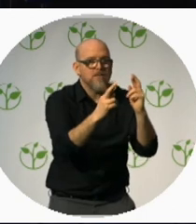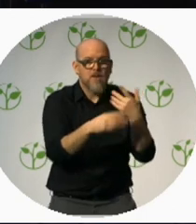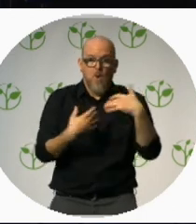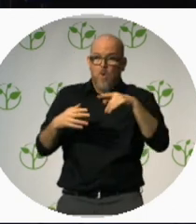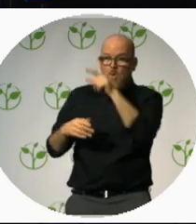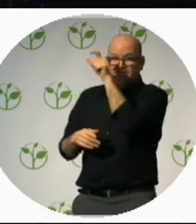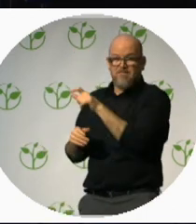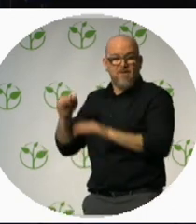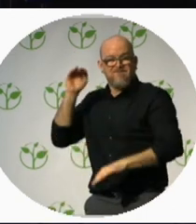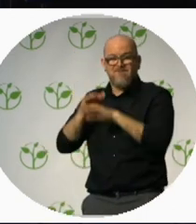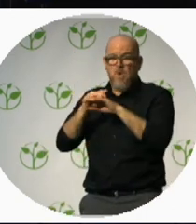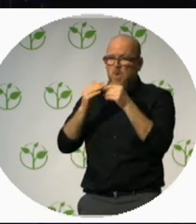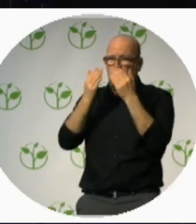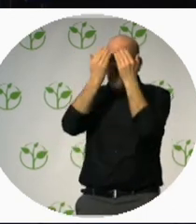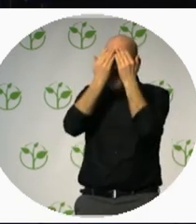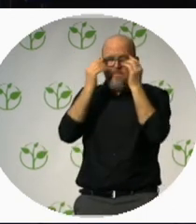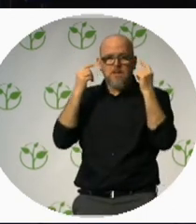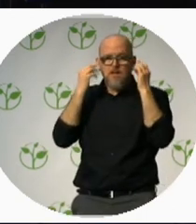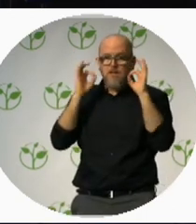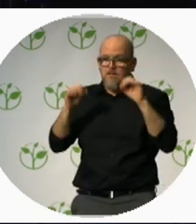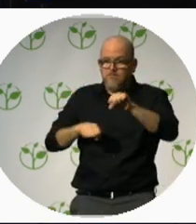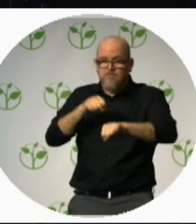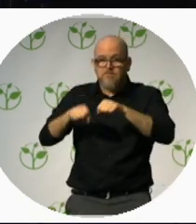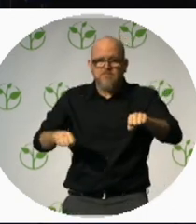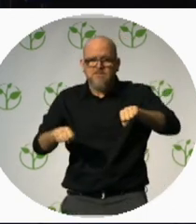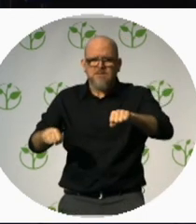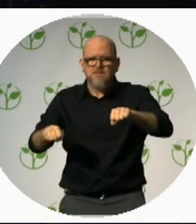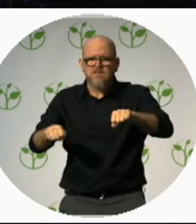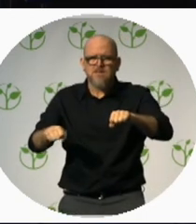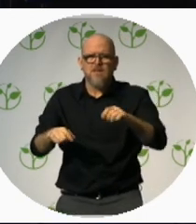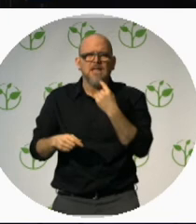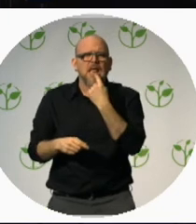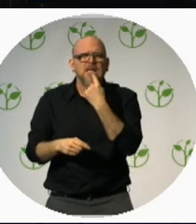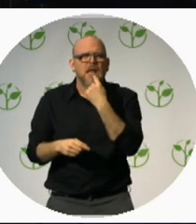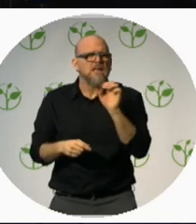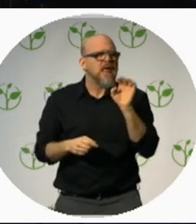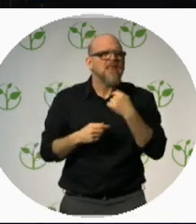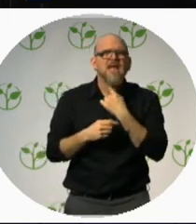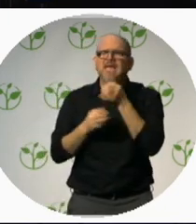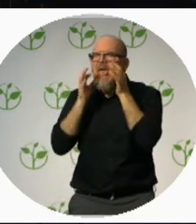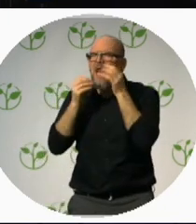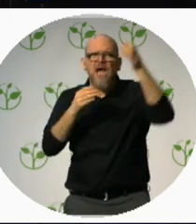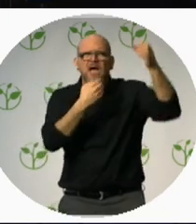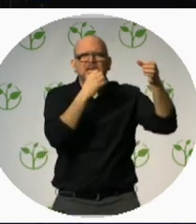obstacle course. Juan Ruiz: It is a goal and the bigger the goal the more obstacles you face.